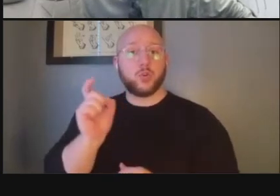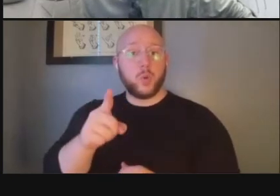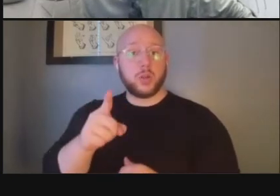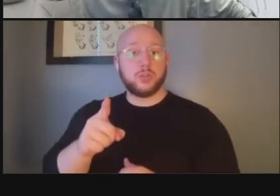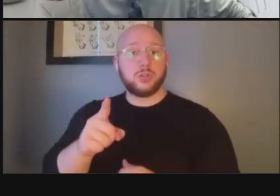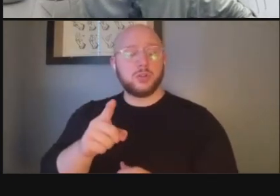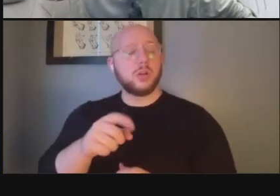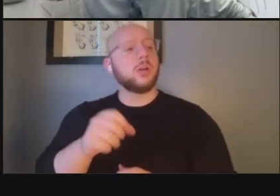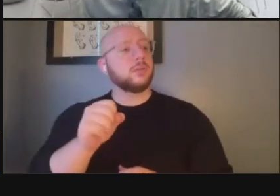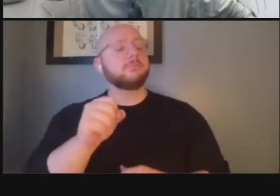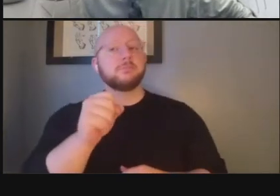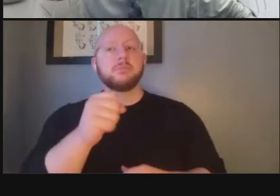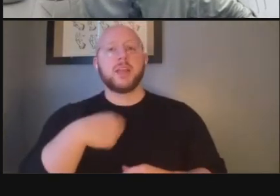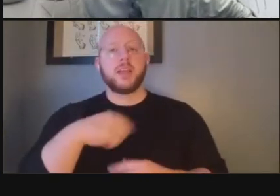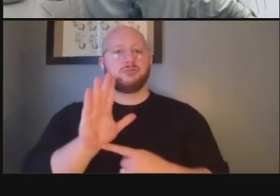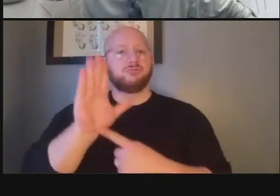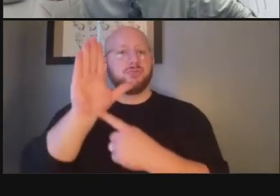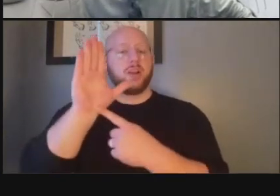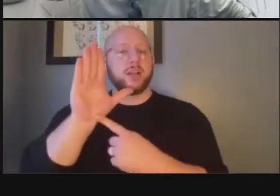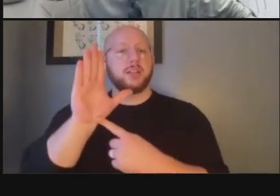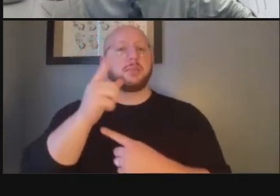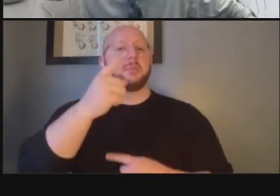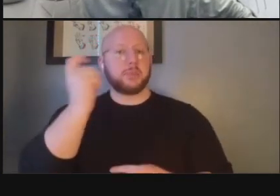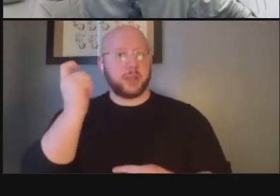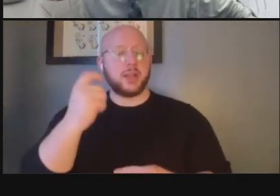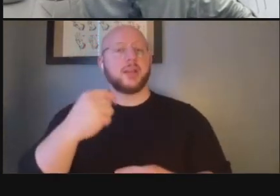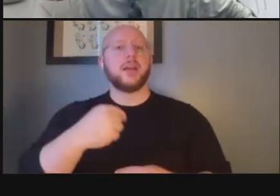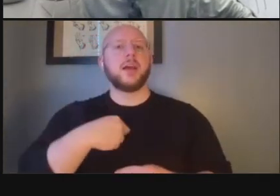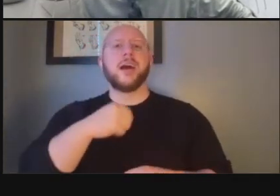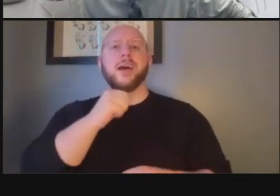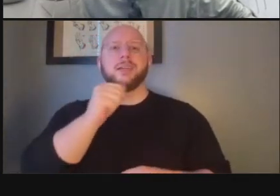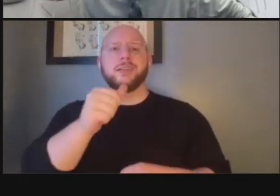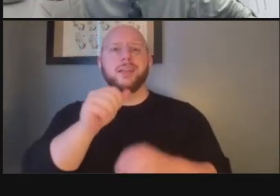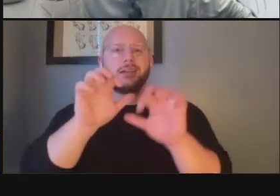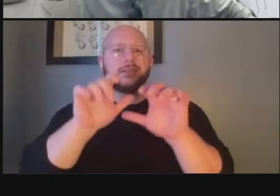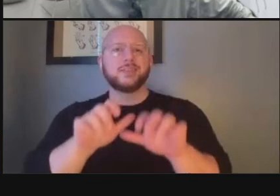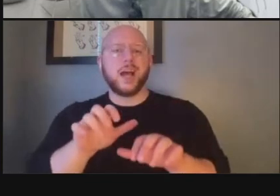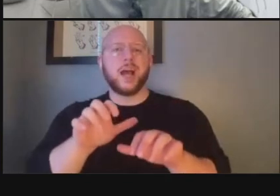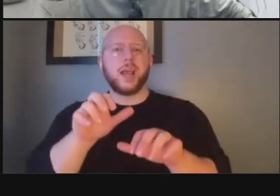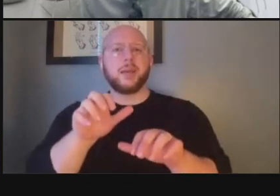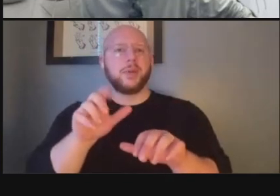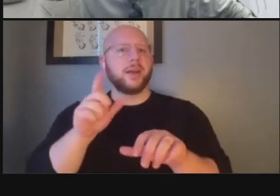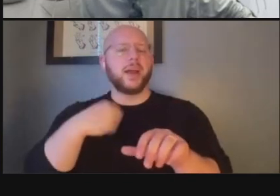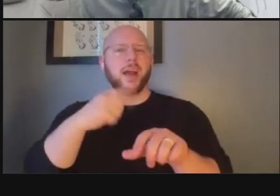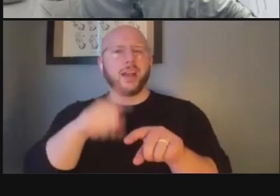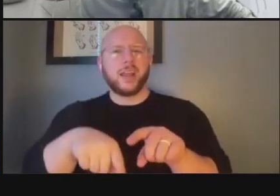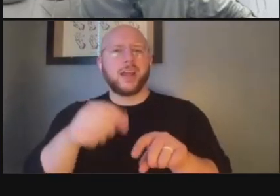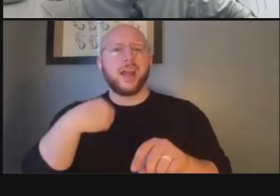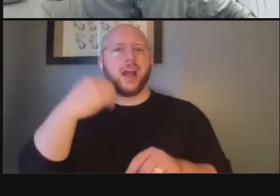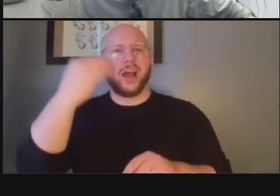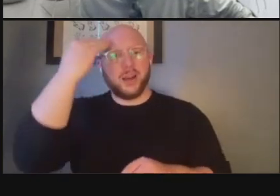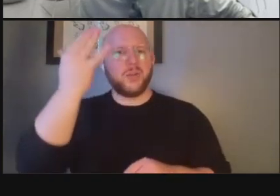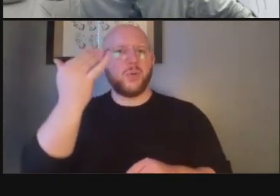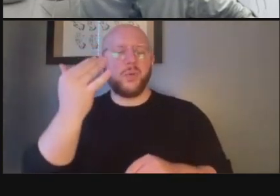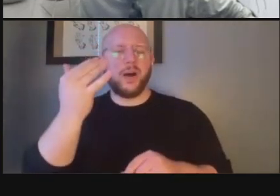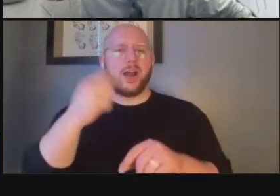yes thank you i raised my hand because i've been unable to enter the chat message i don't know why that's not possible so i'm talking